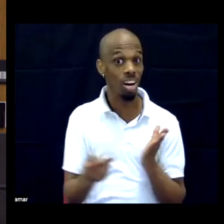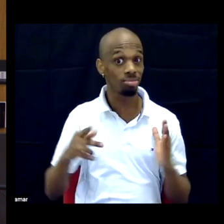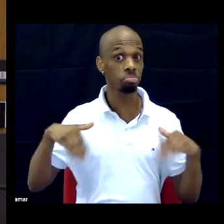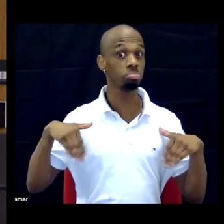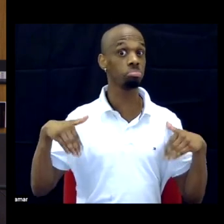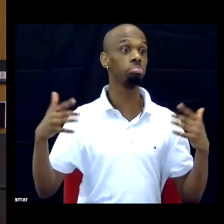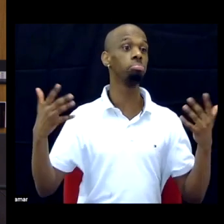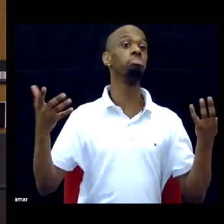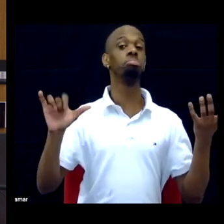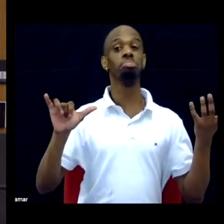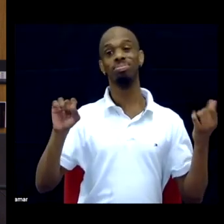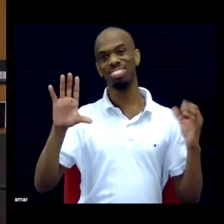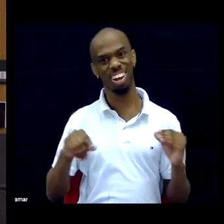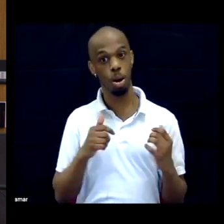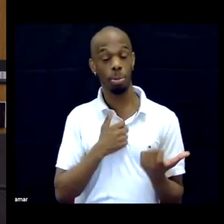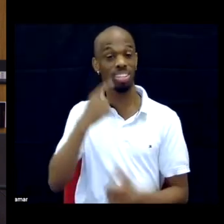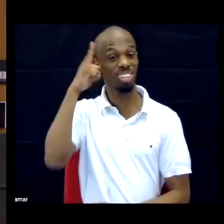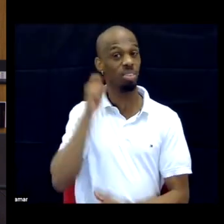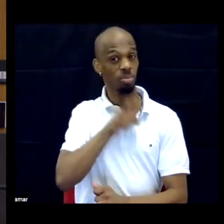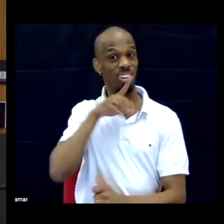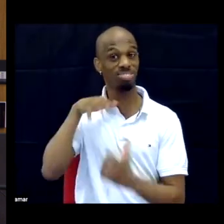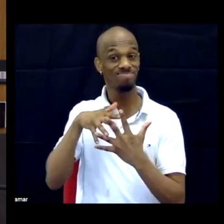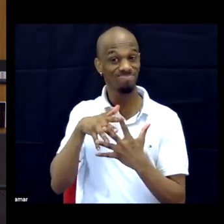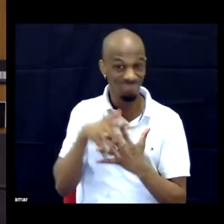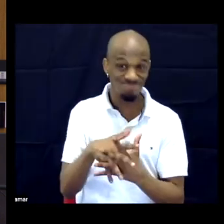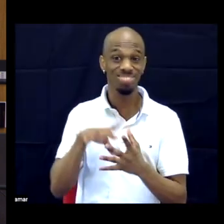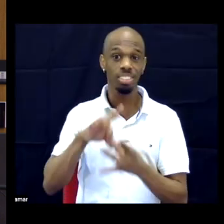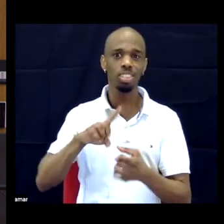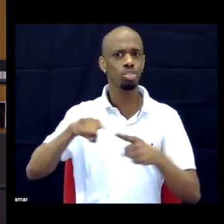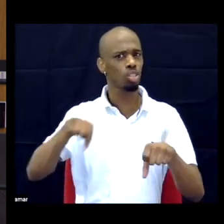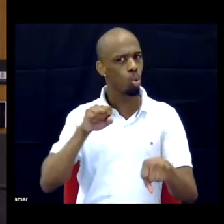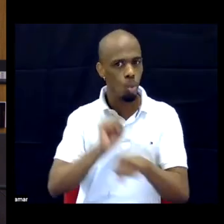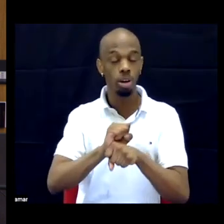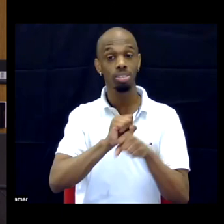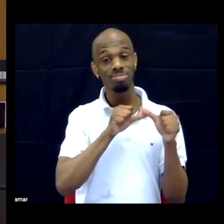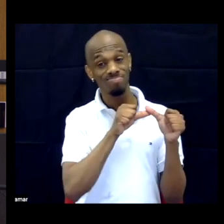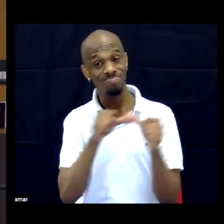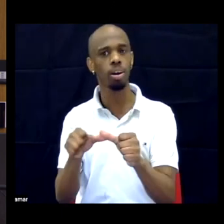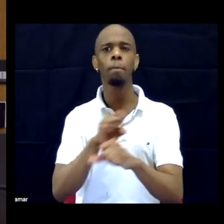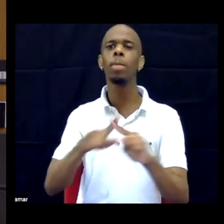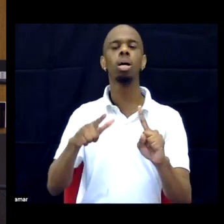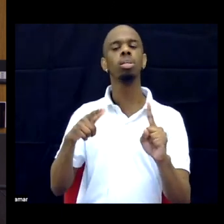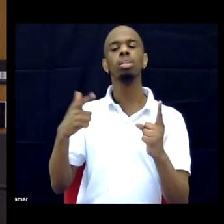my whole life. But I want the work to get out there. That's what I care about. I want the ideas out there.